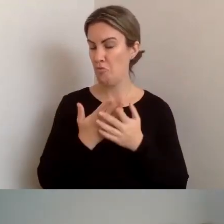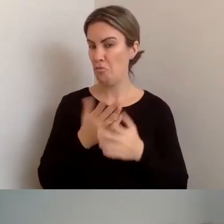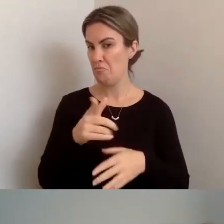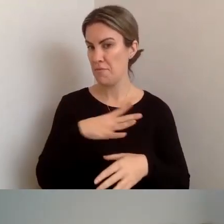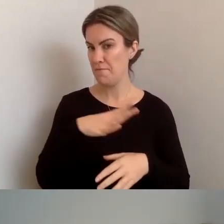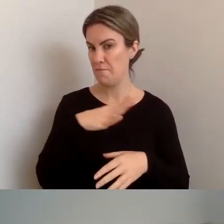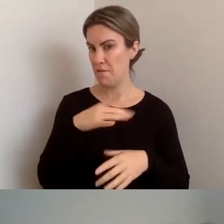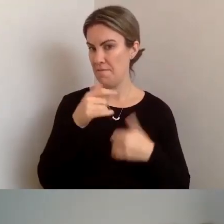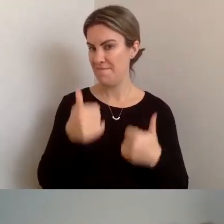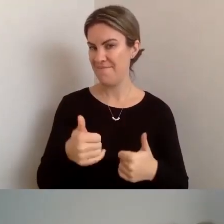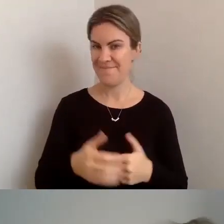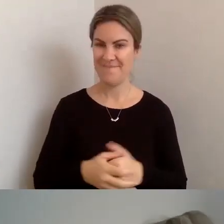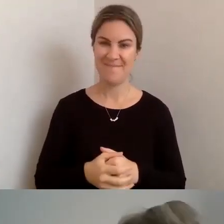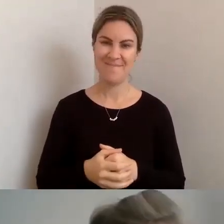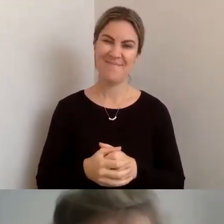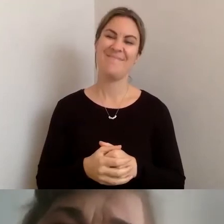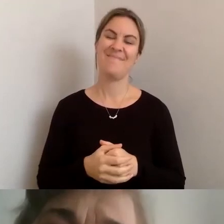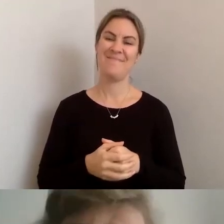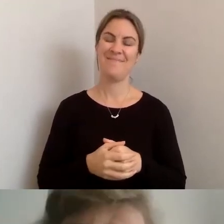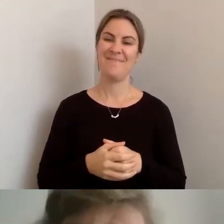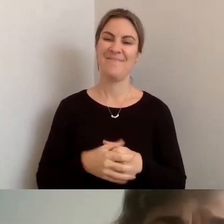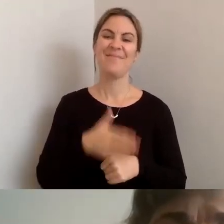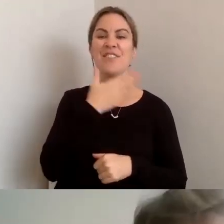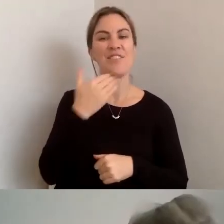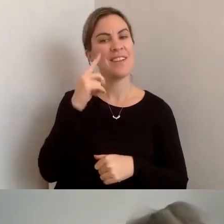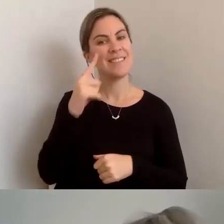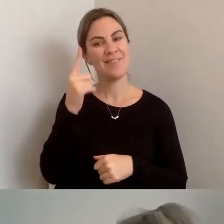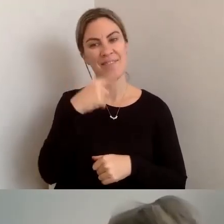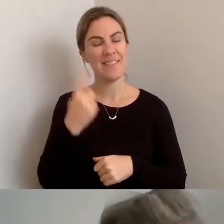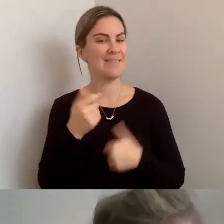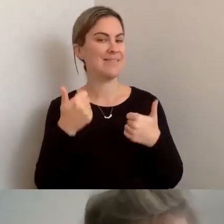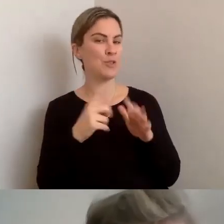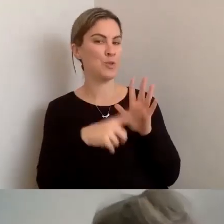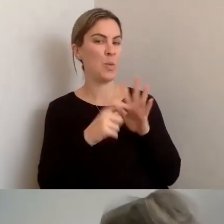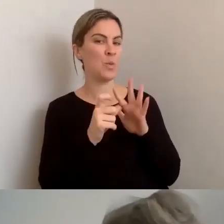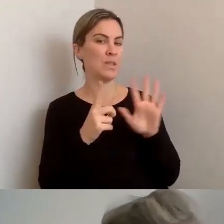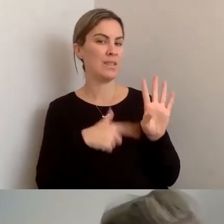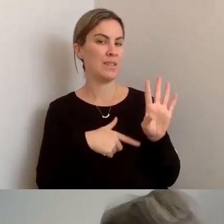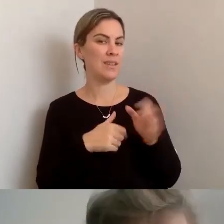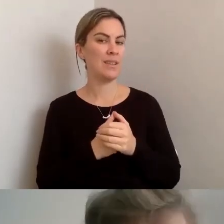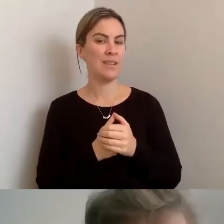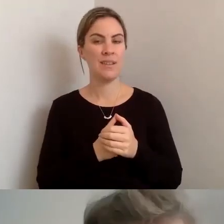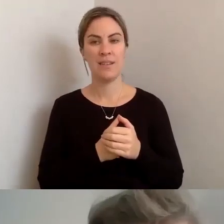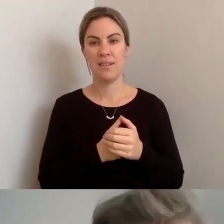There you are. Keeping in mind having only one person on a screen at a time.